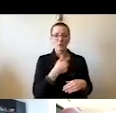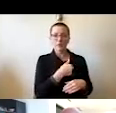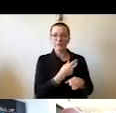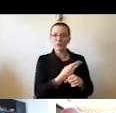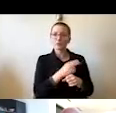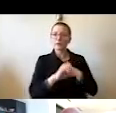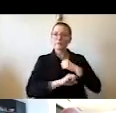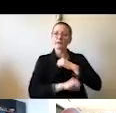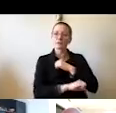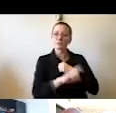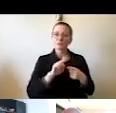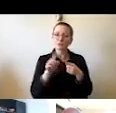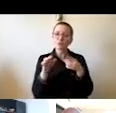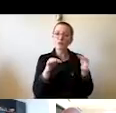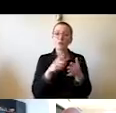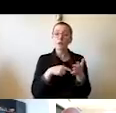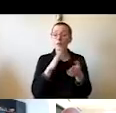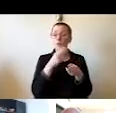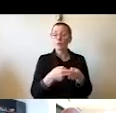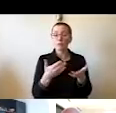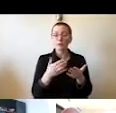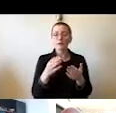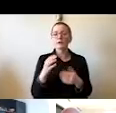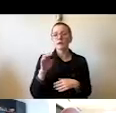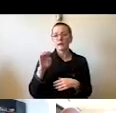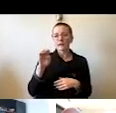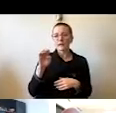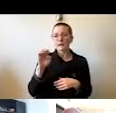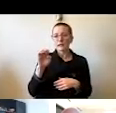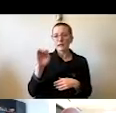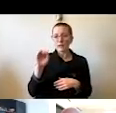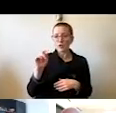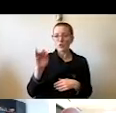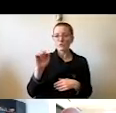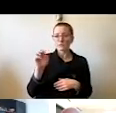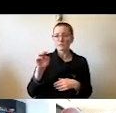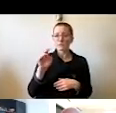as a community ecosystem of resilience and trust.